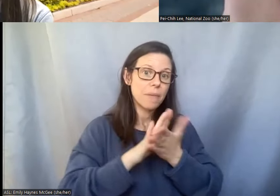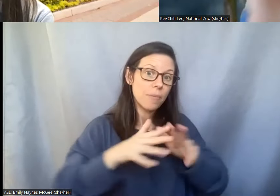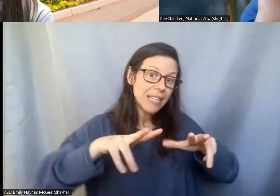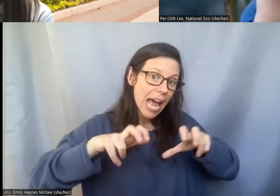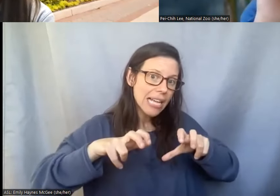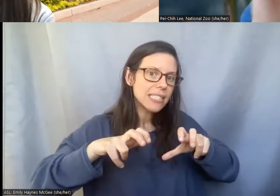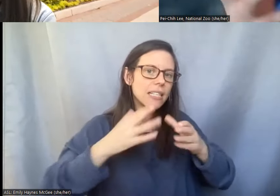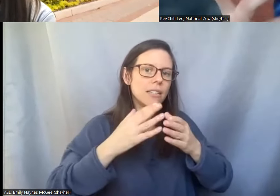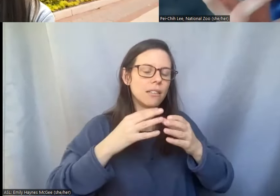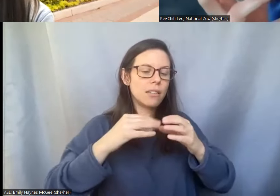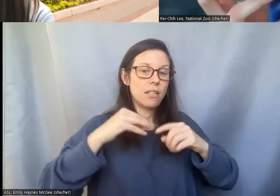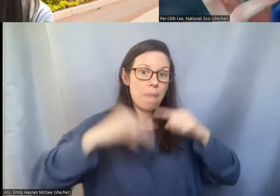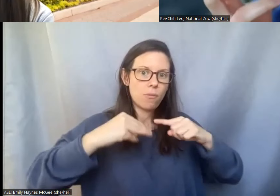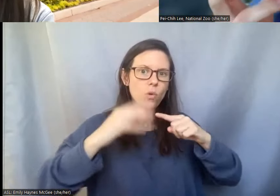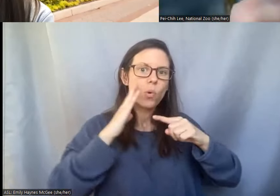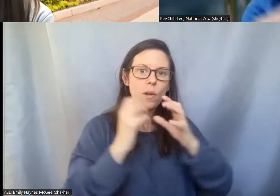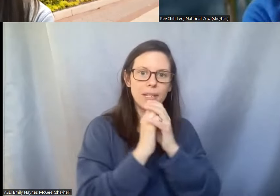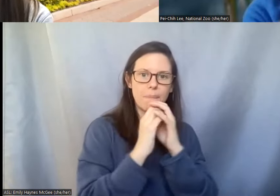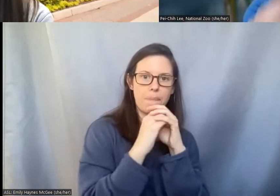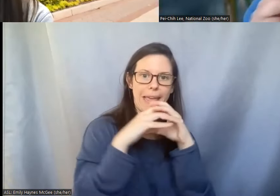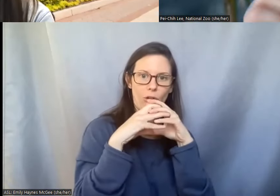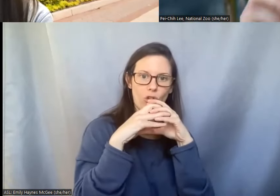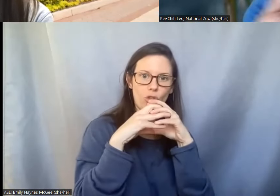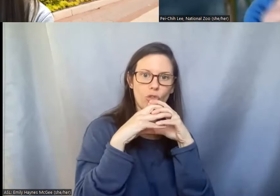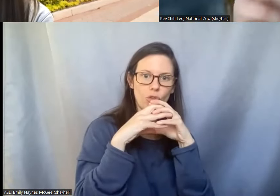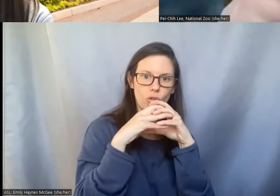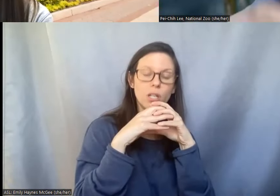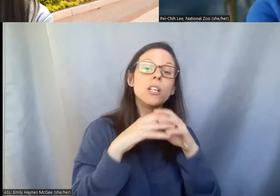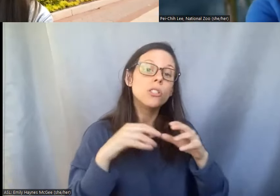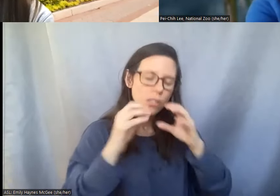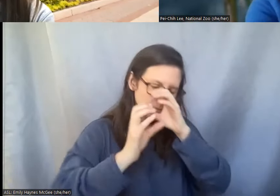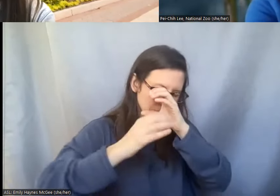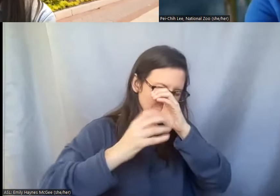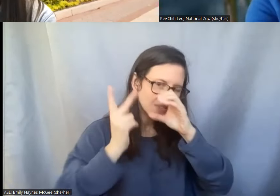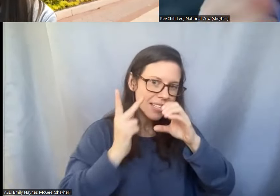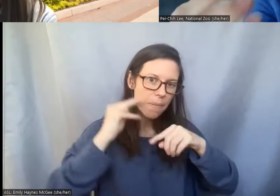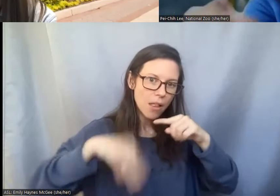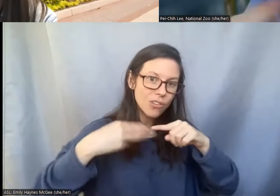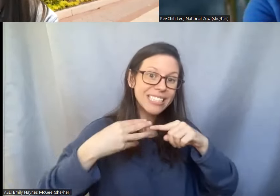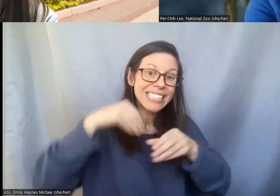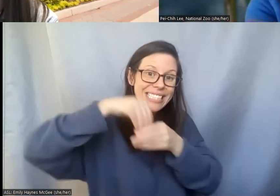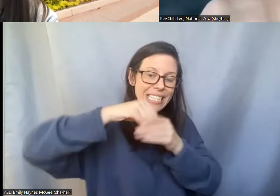at more like a molecular level the ice crystals inside the cells even if it's not very big it's